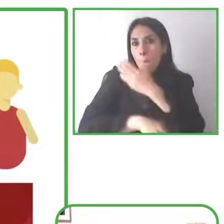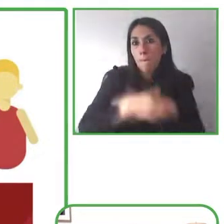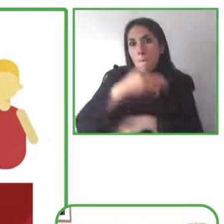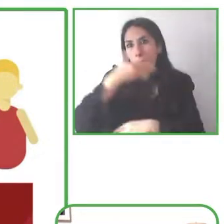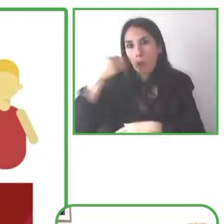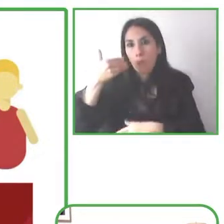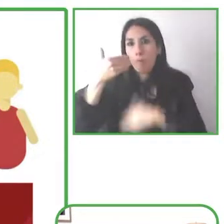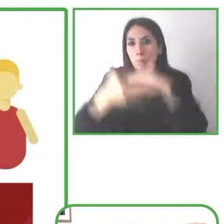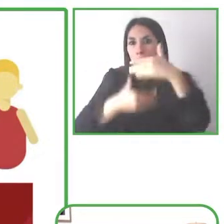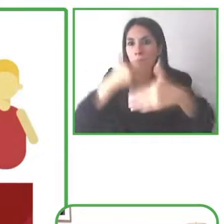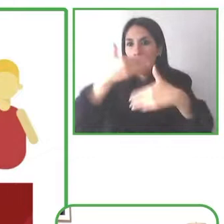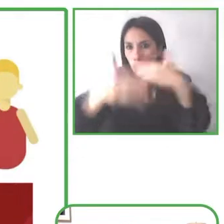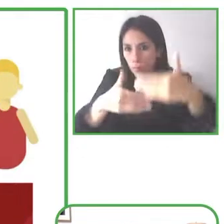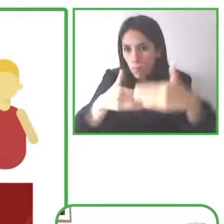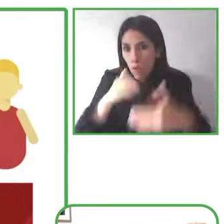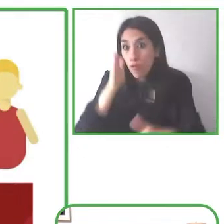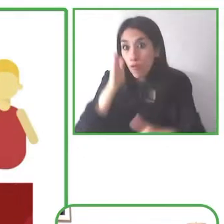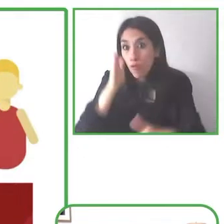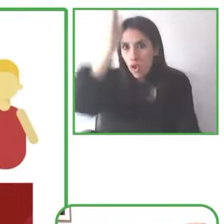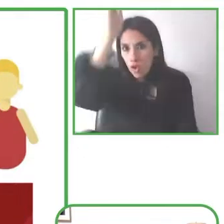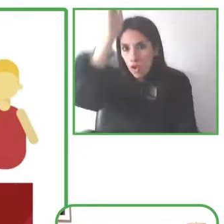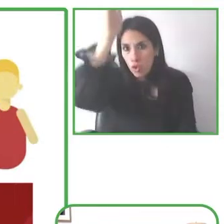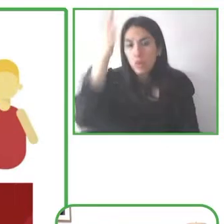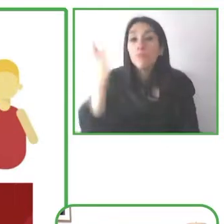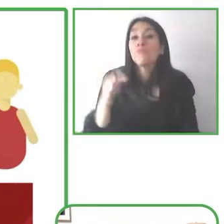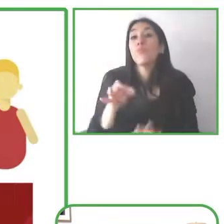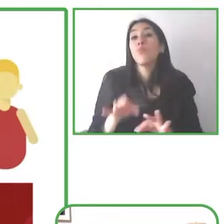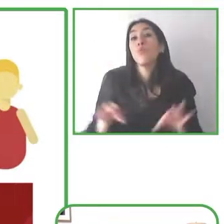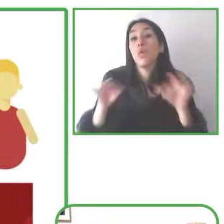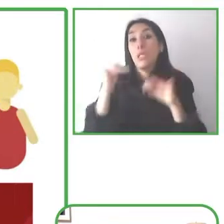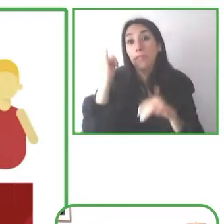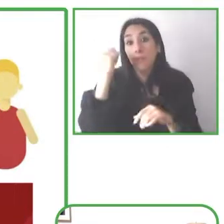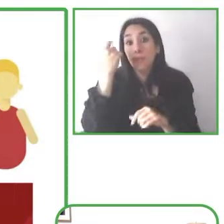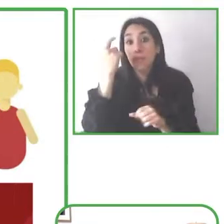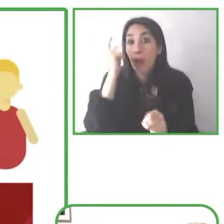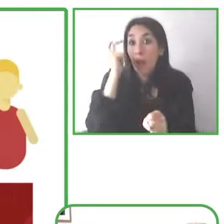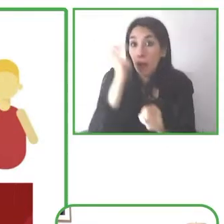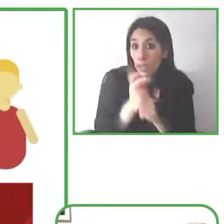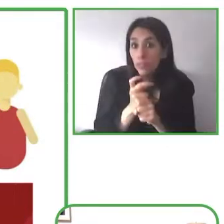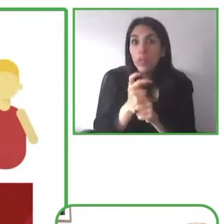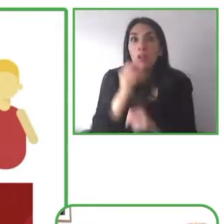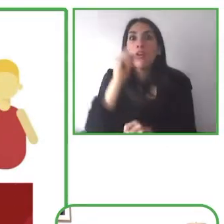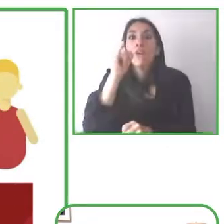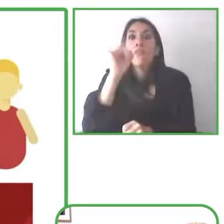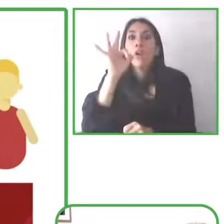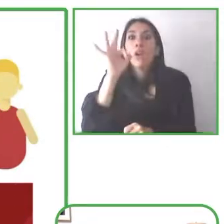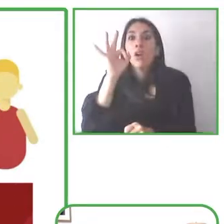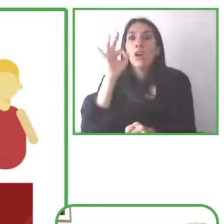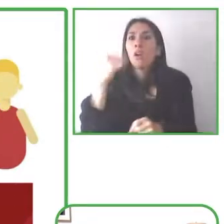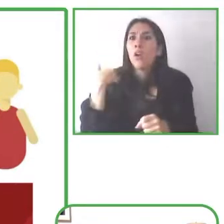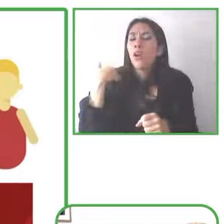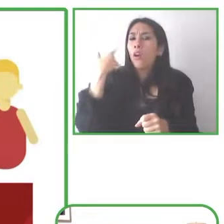about us without us and we do this through our user research through